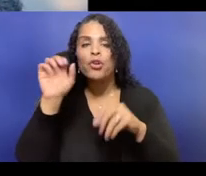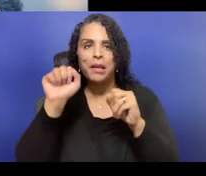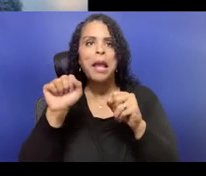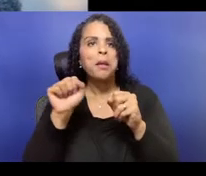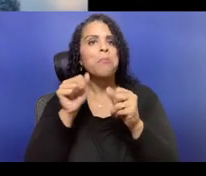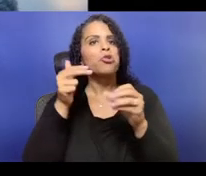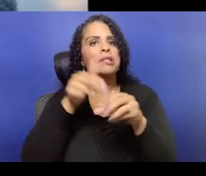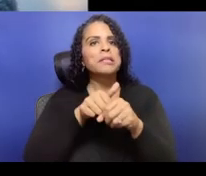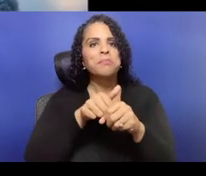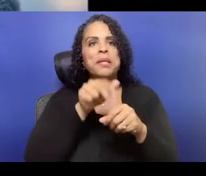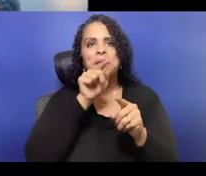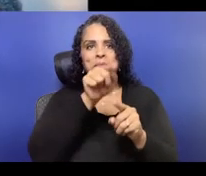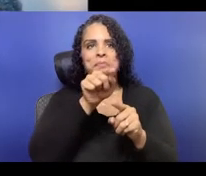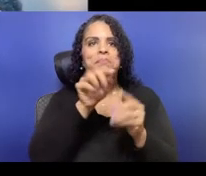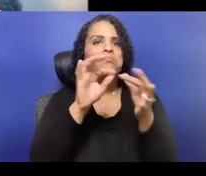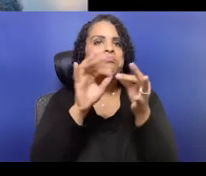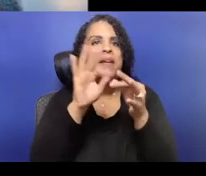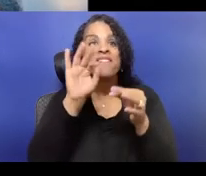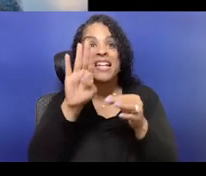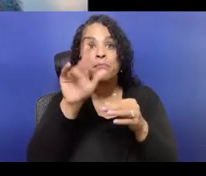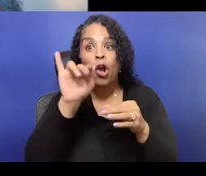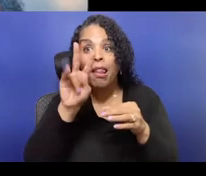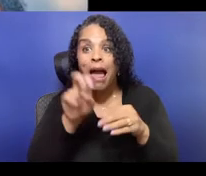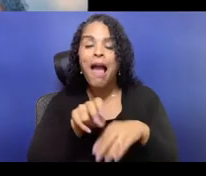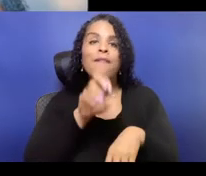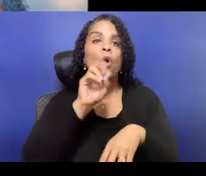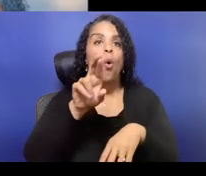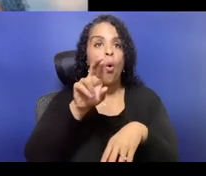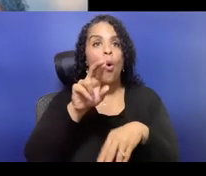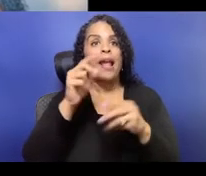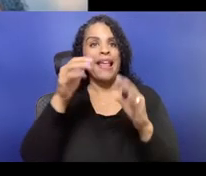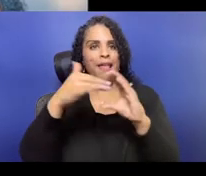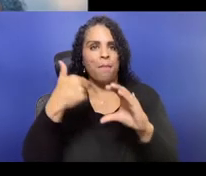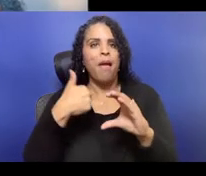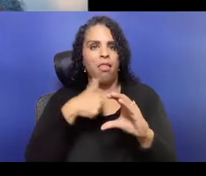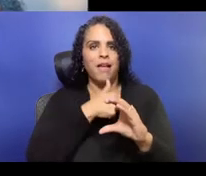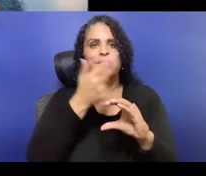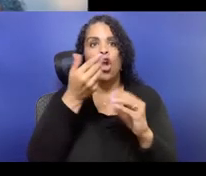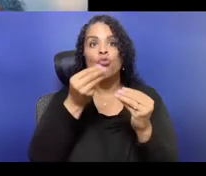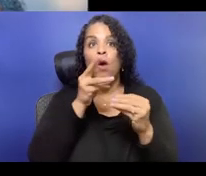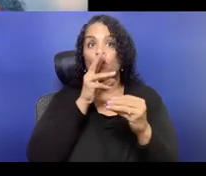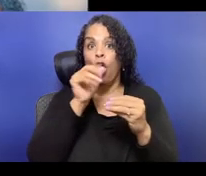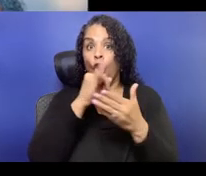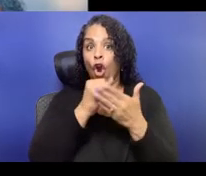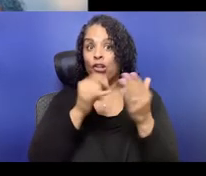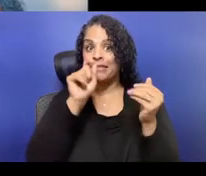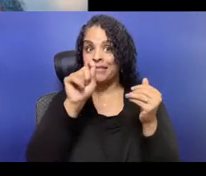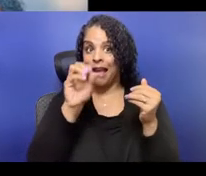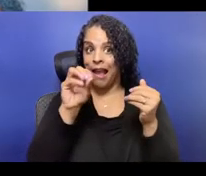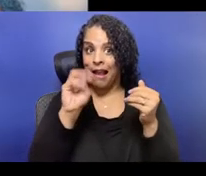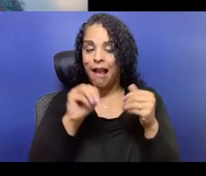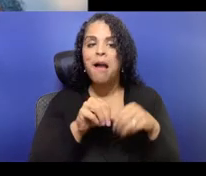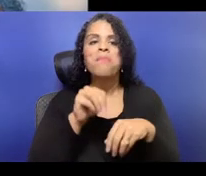and it has the Groundwater Arts logo in the top, my right, probably your left-hand corner,